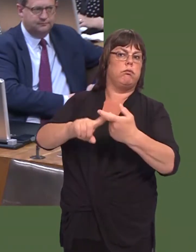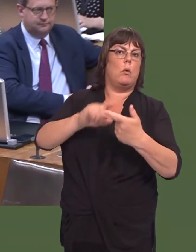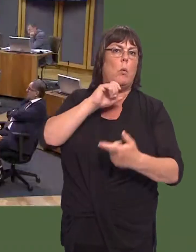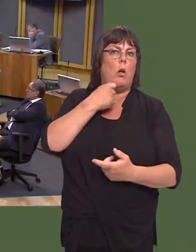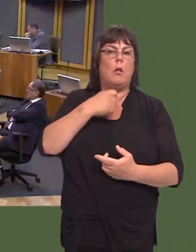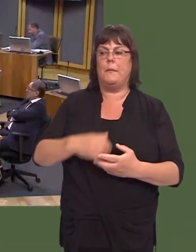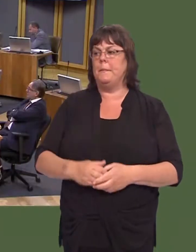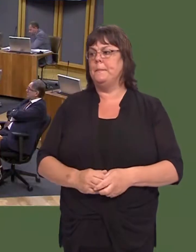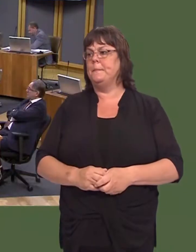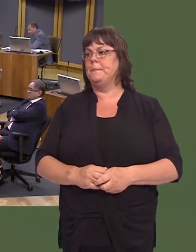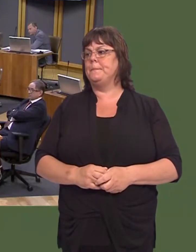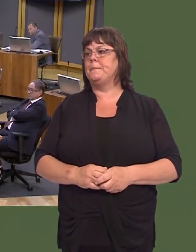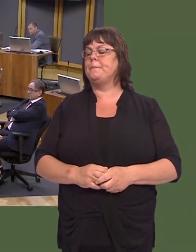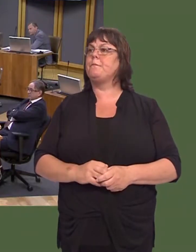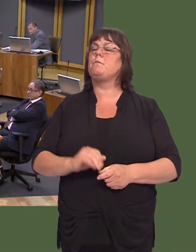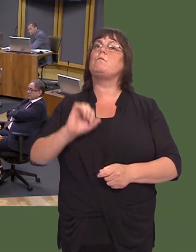Neil Hamilton: I thank the First Minister for that reply.